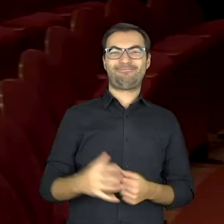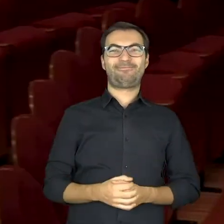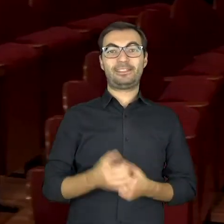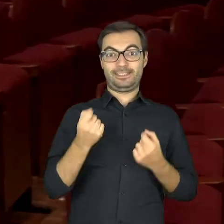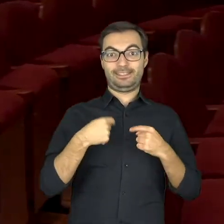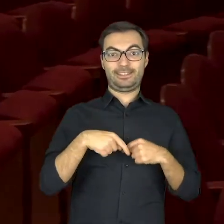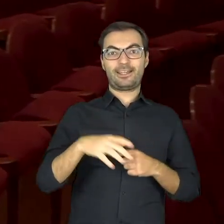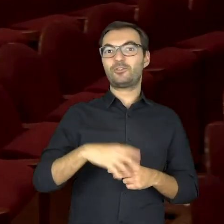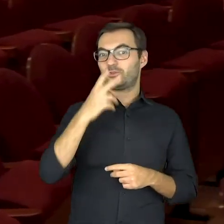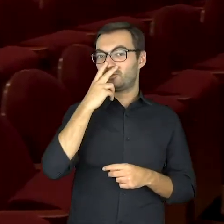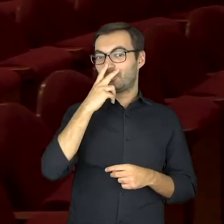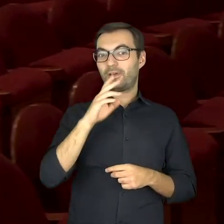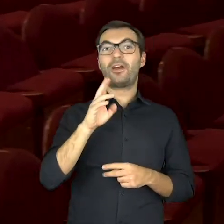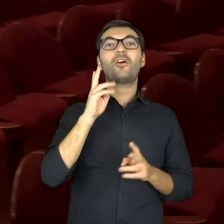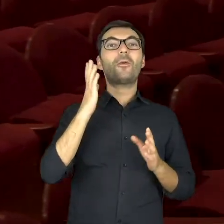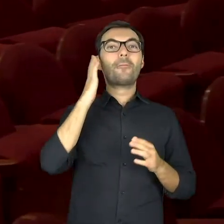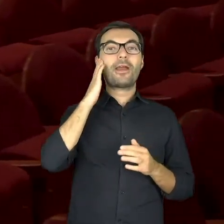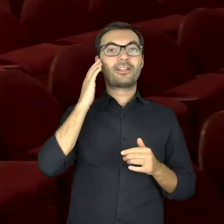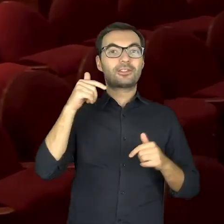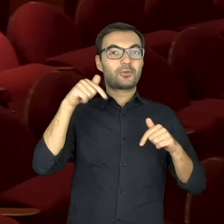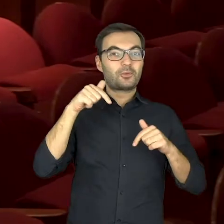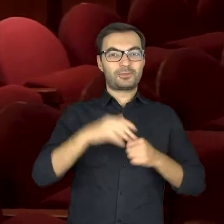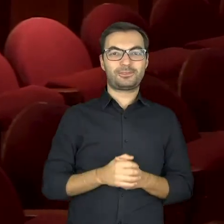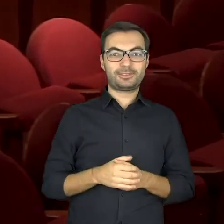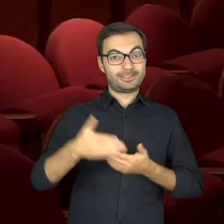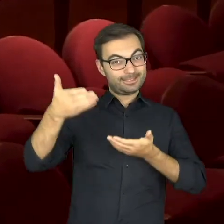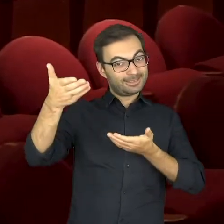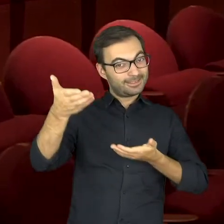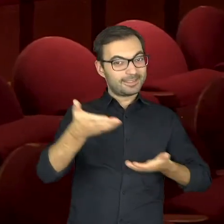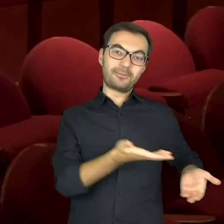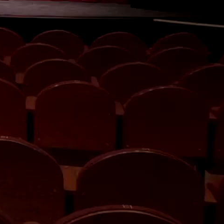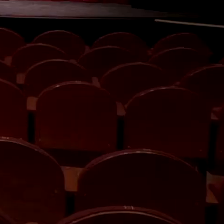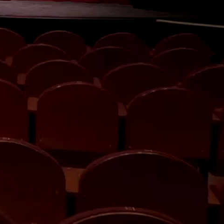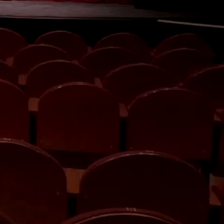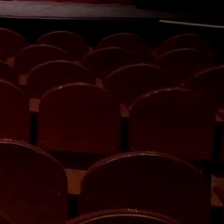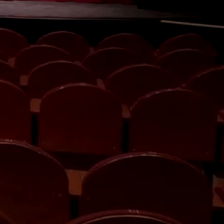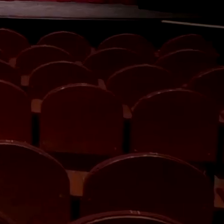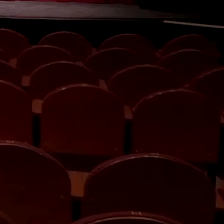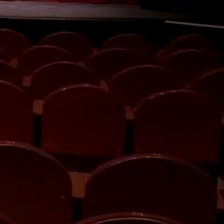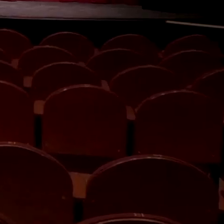In a moment you’ll meet my residents. Welcome!